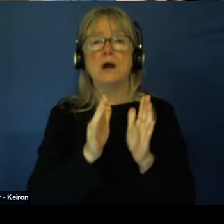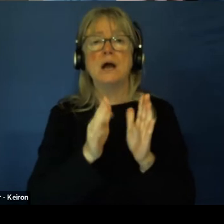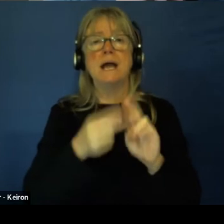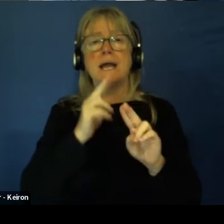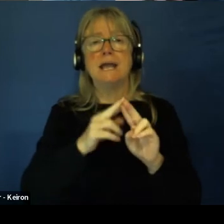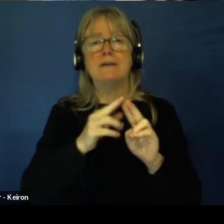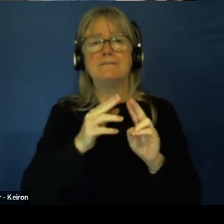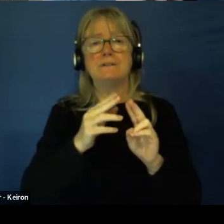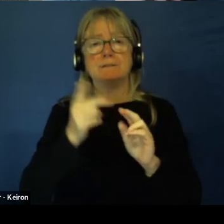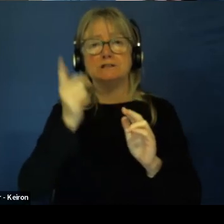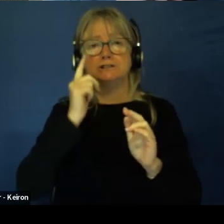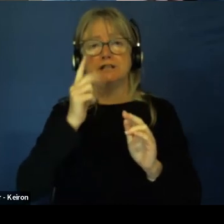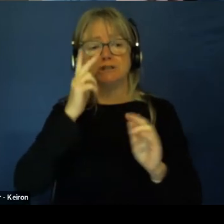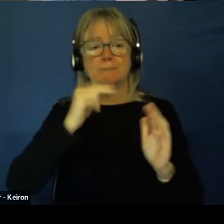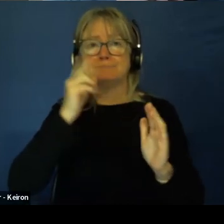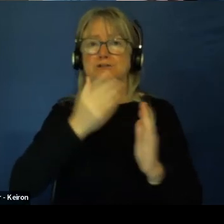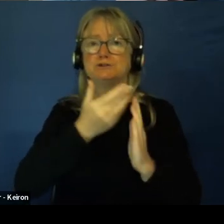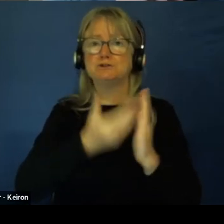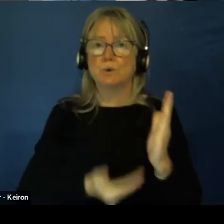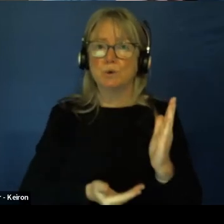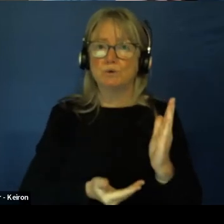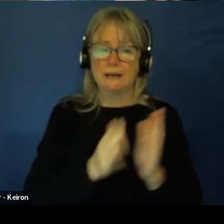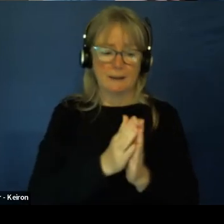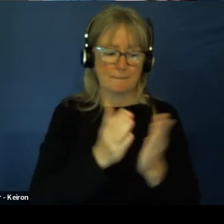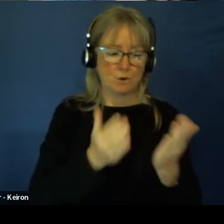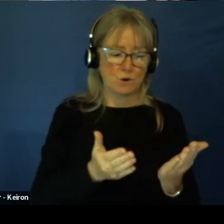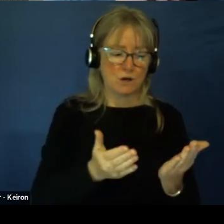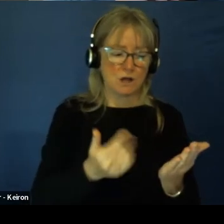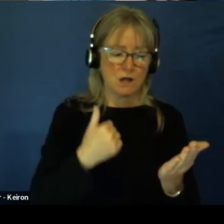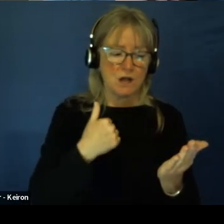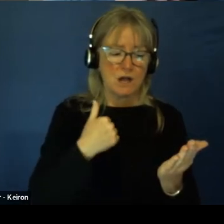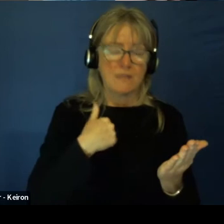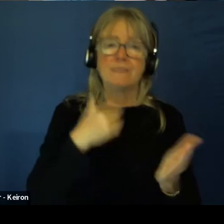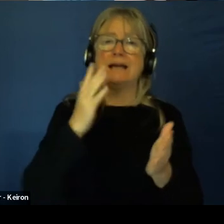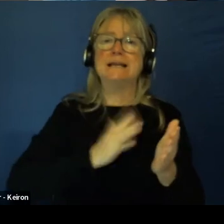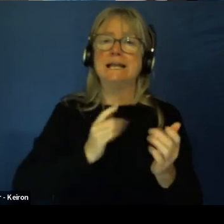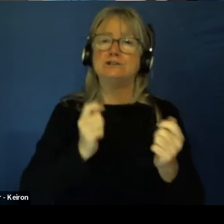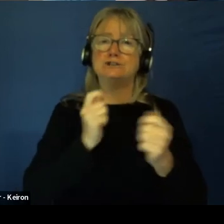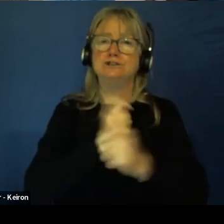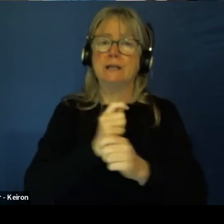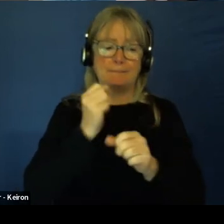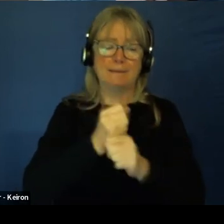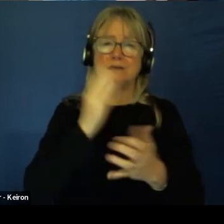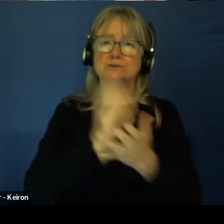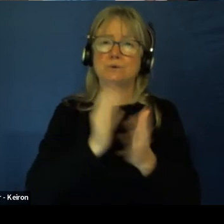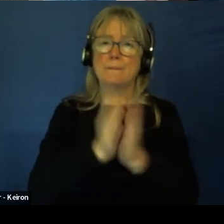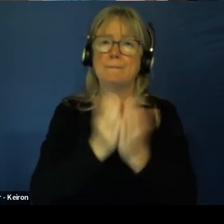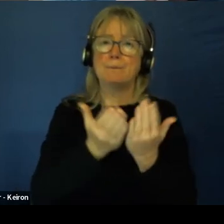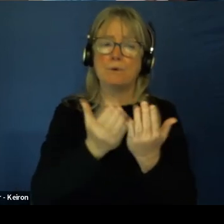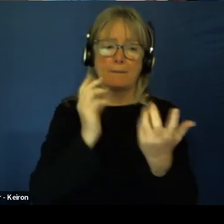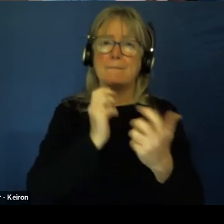So, I read the book until this day, it's